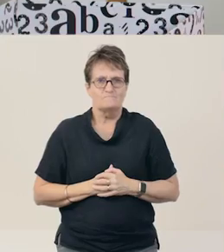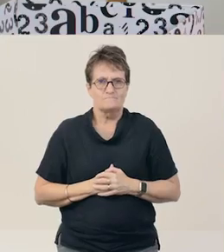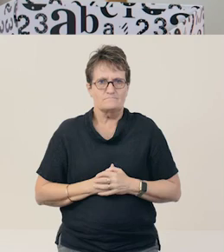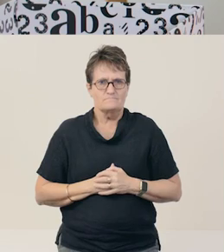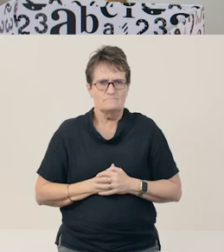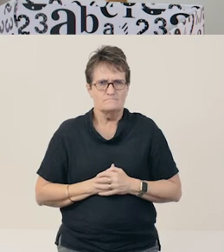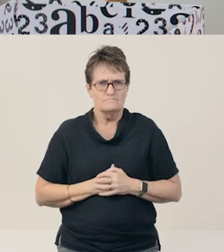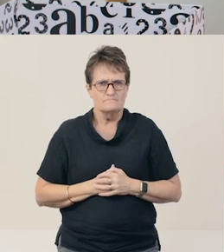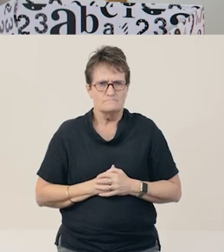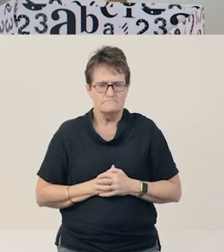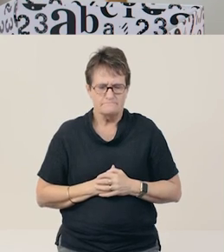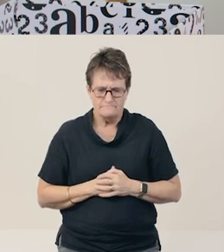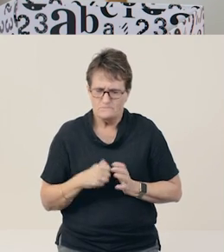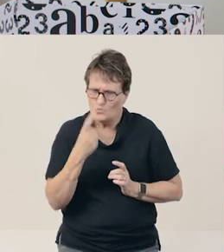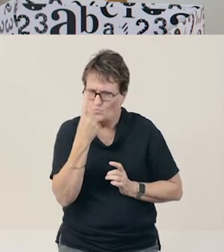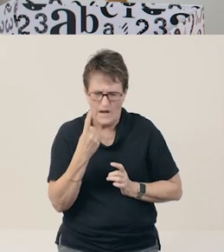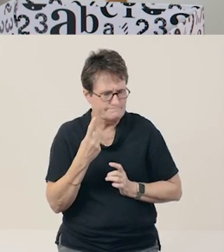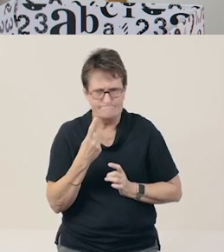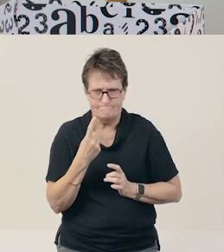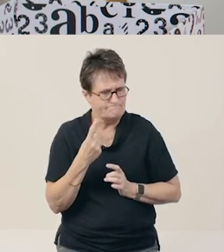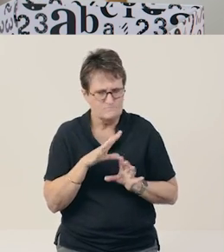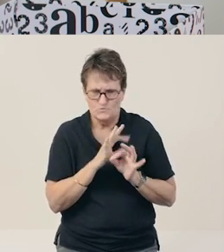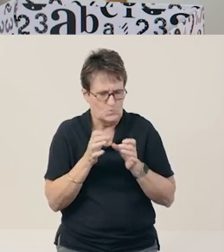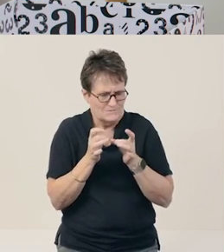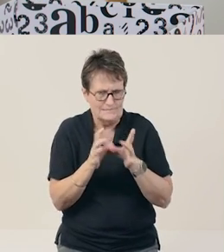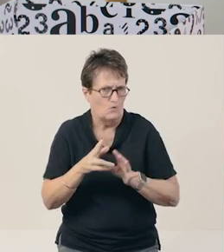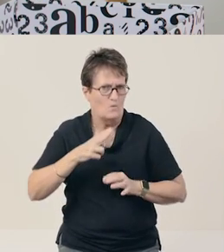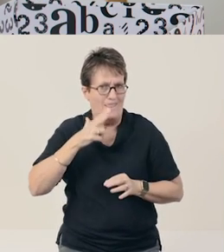One of these words does not start with the ‘nnn’ sound.